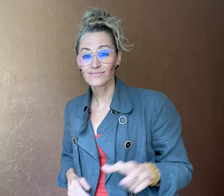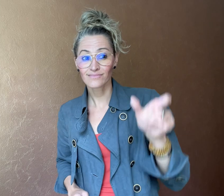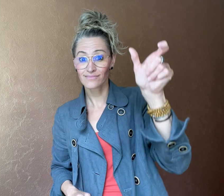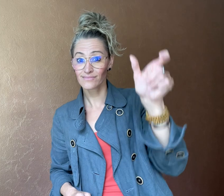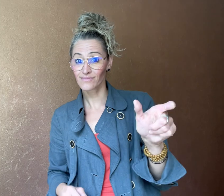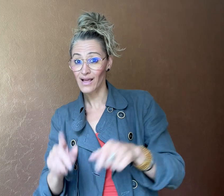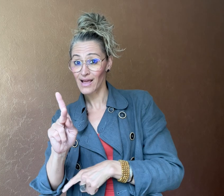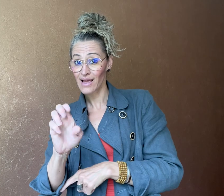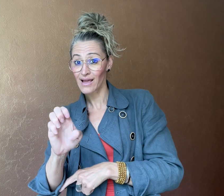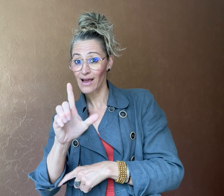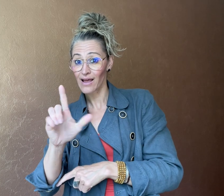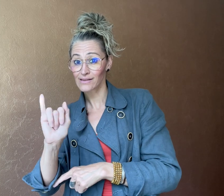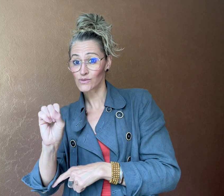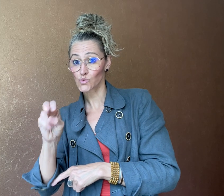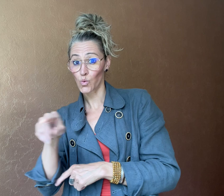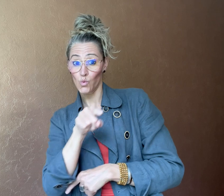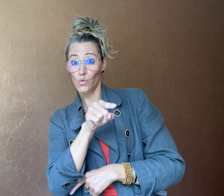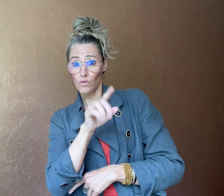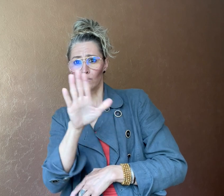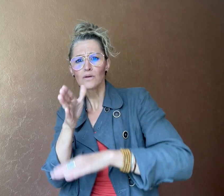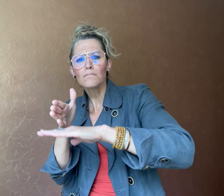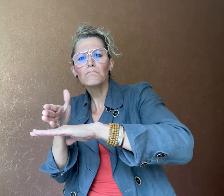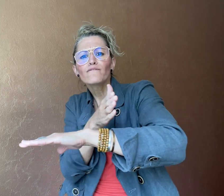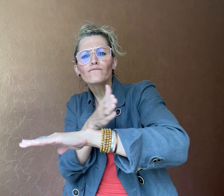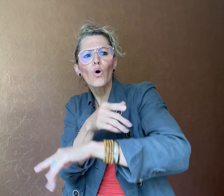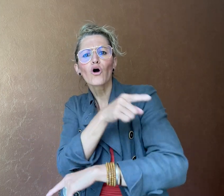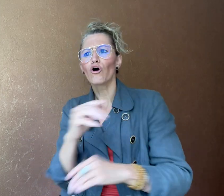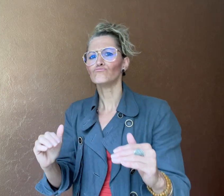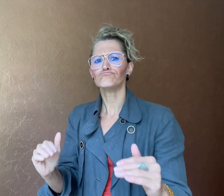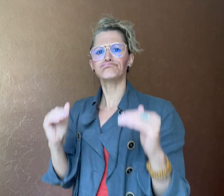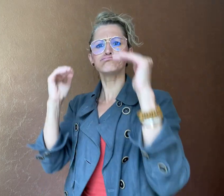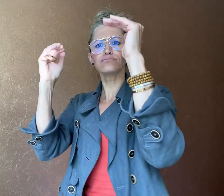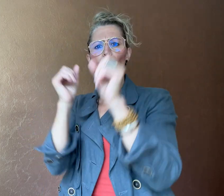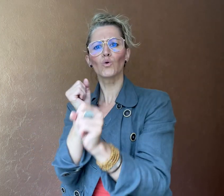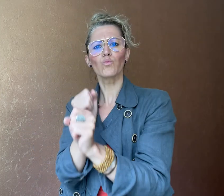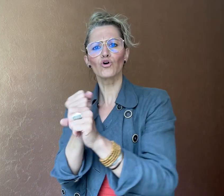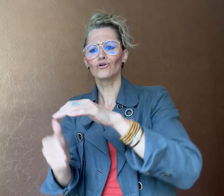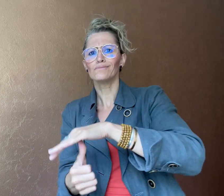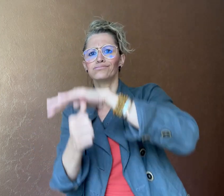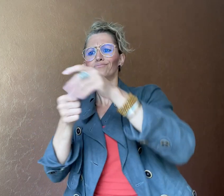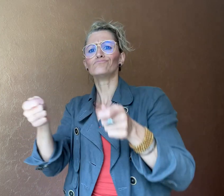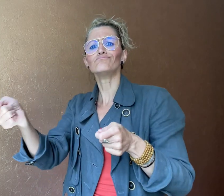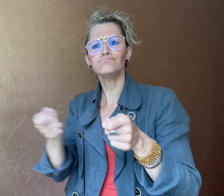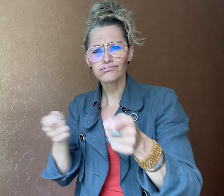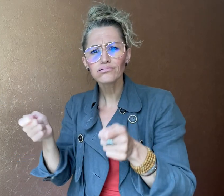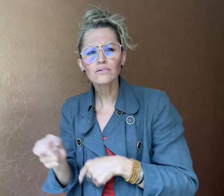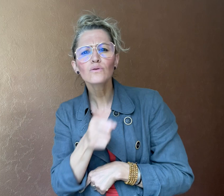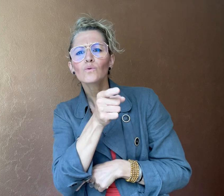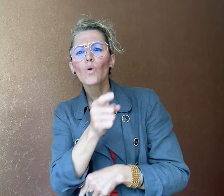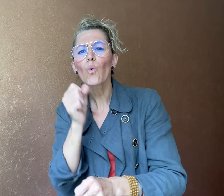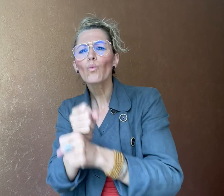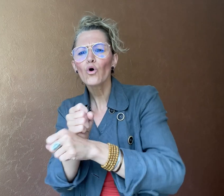Before Kellison’s promotion to Executive Director, he worked